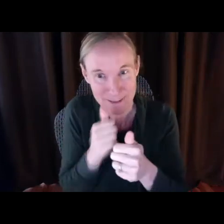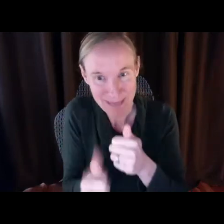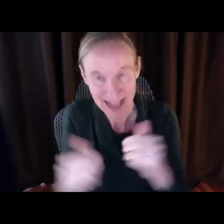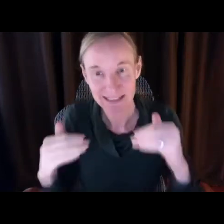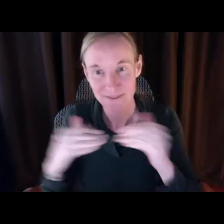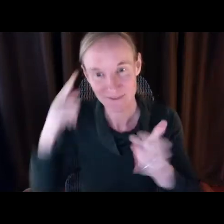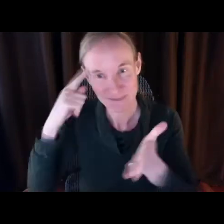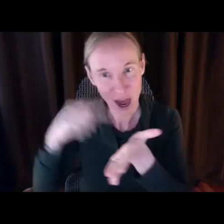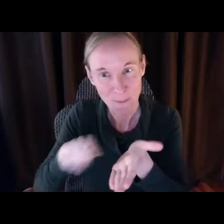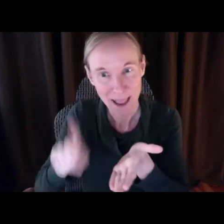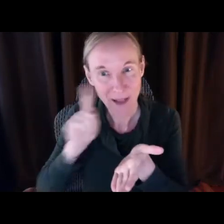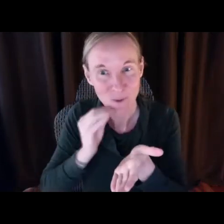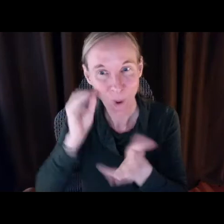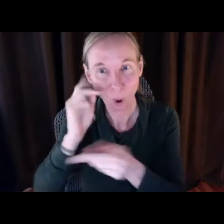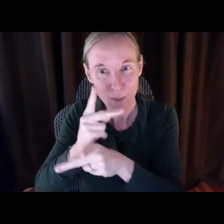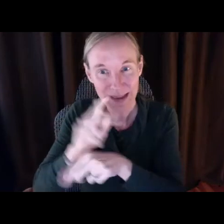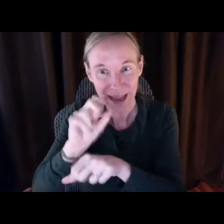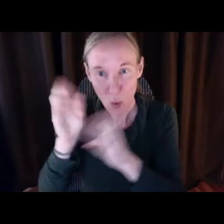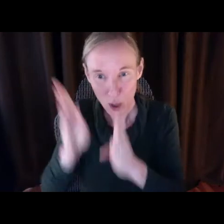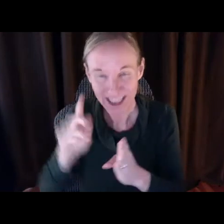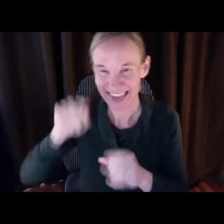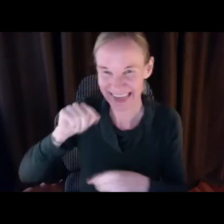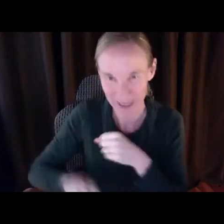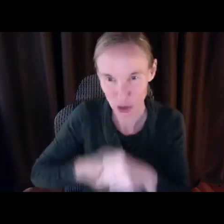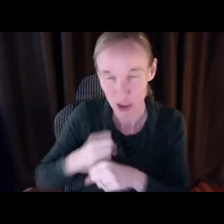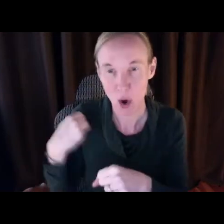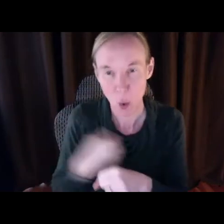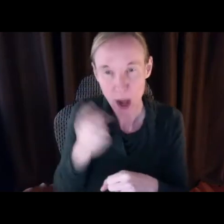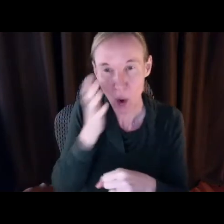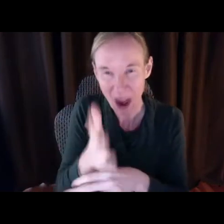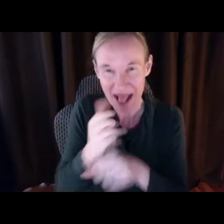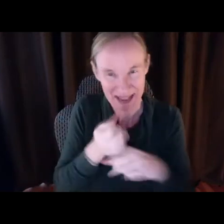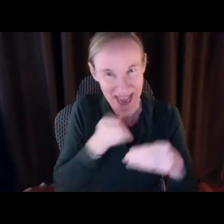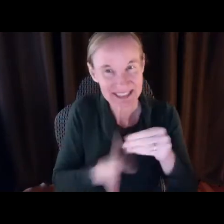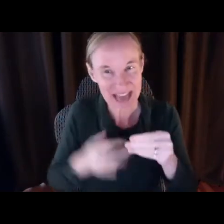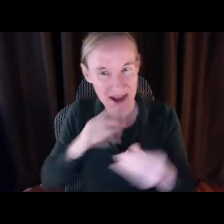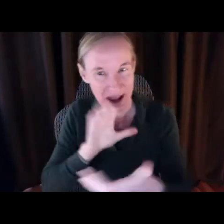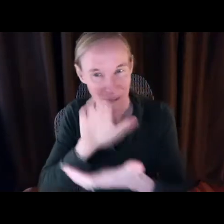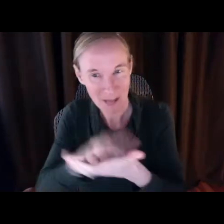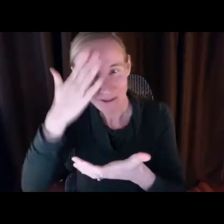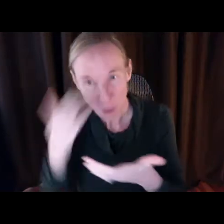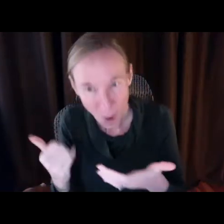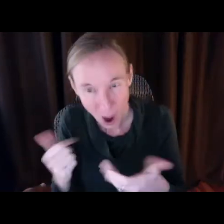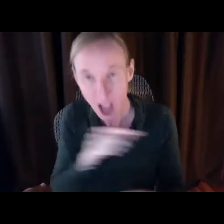momentous year, I believe, most notably finally getting across the finish line for fair pay for home care workers